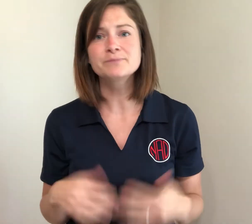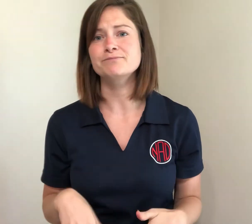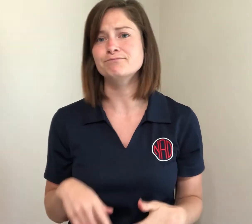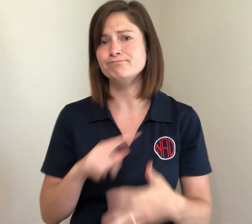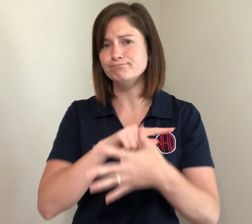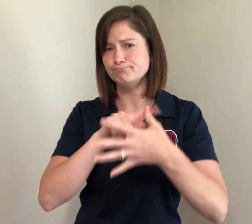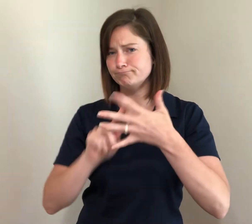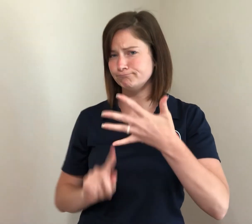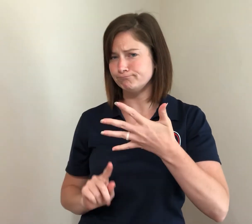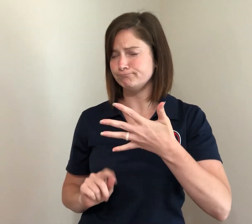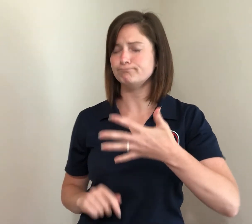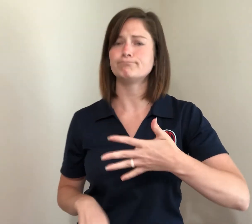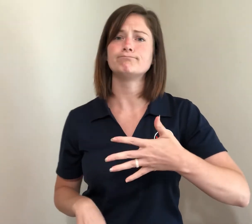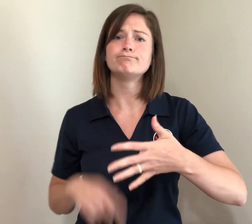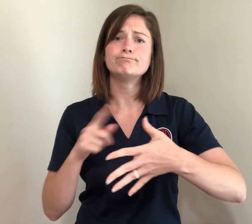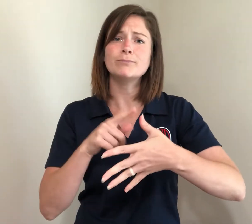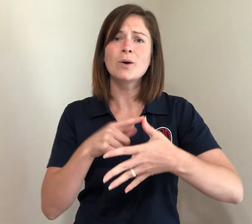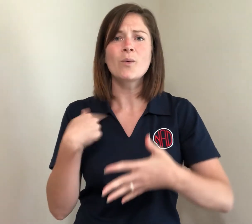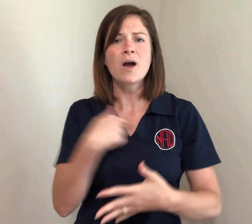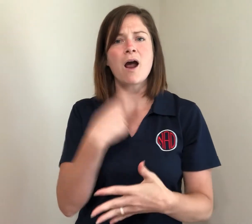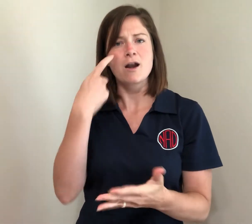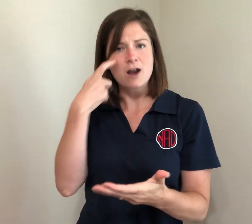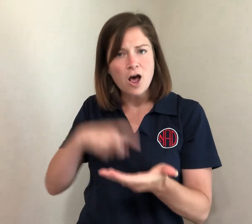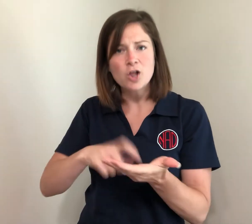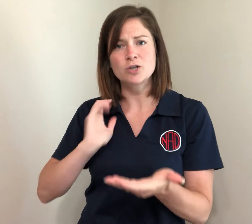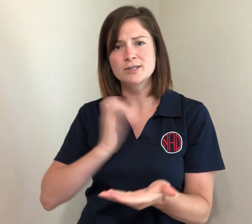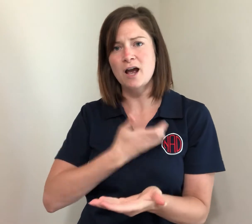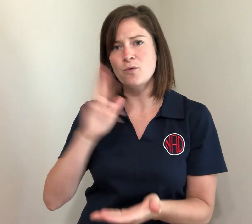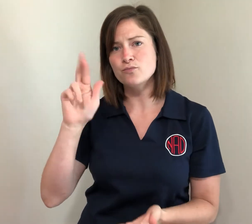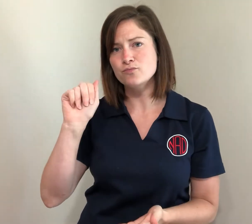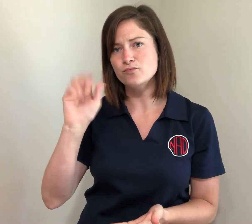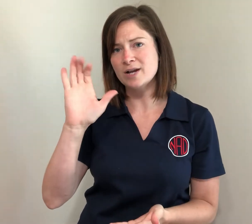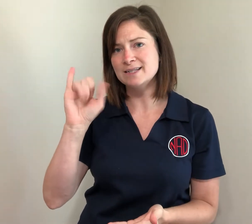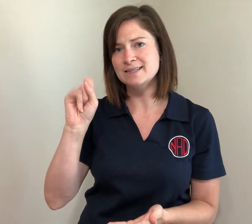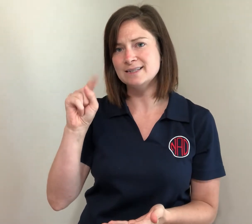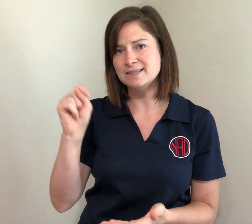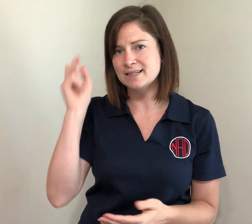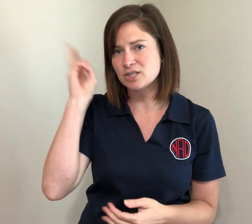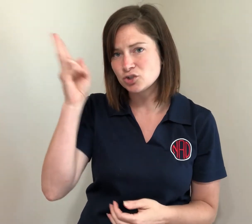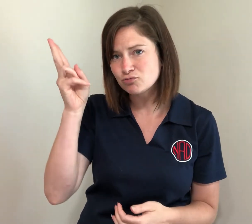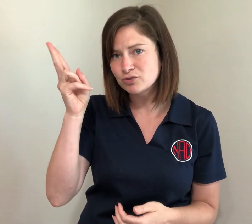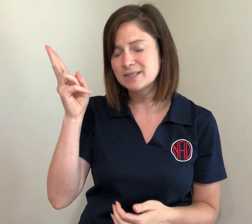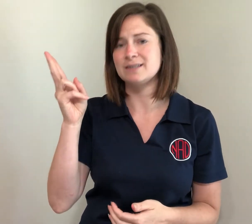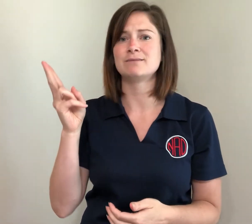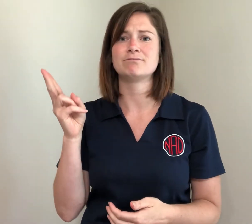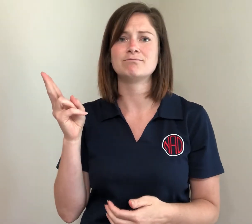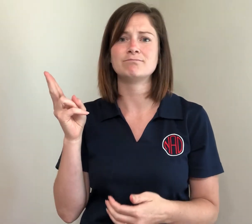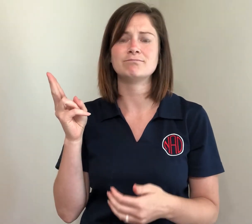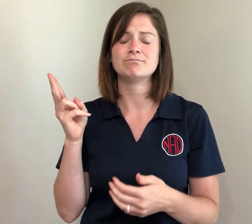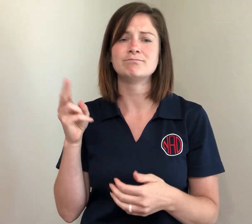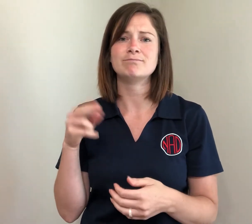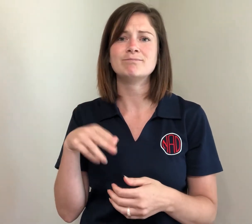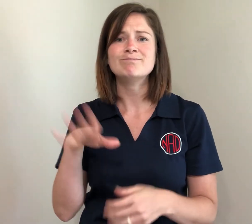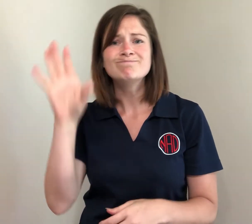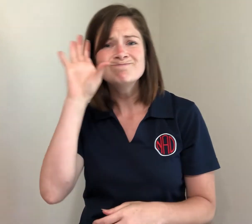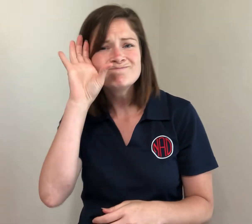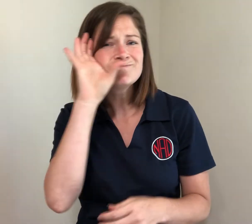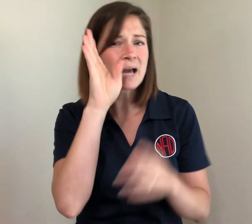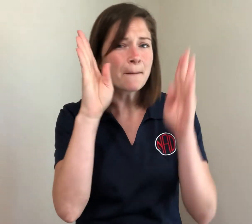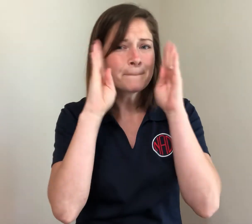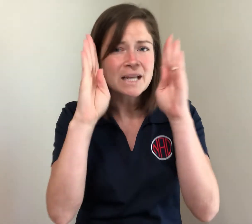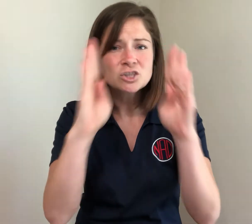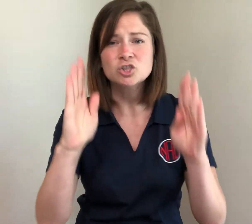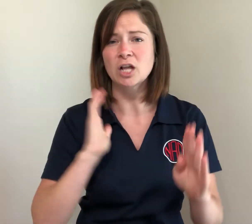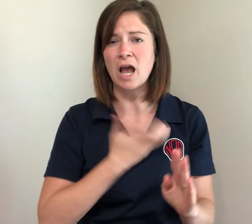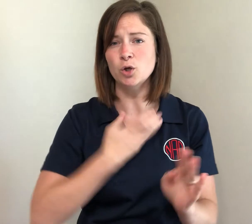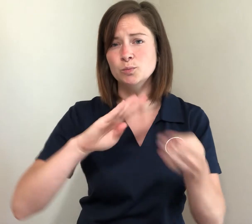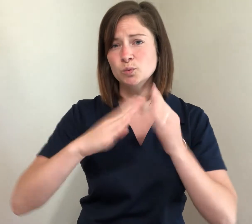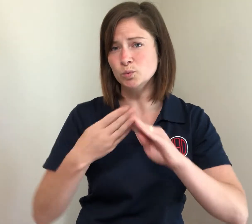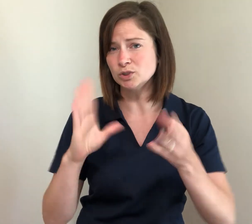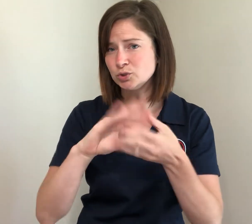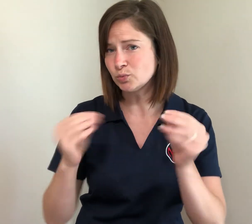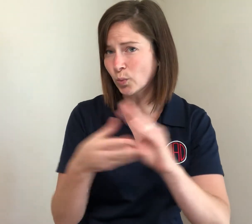acknowledging our racist history by listening and validating our community’s stories;